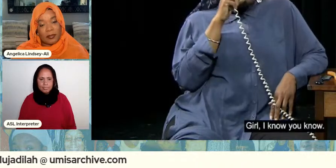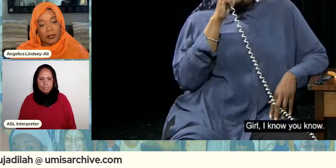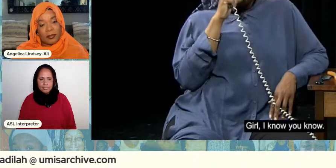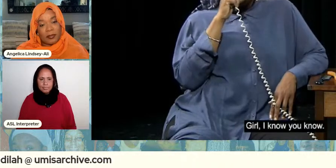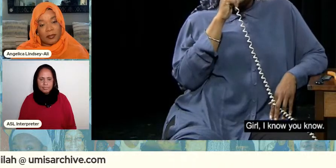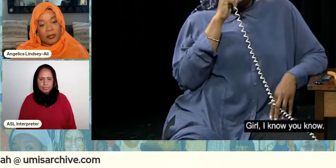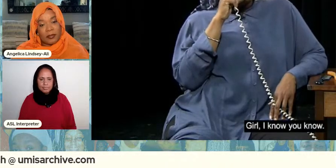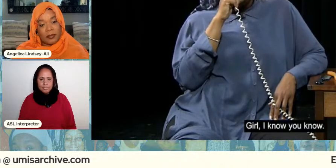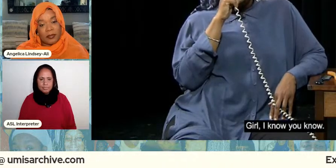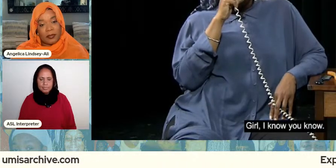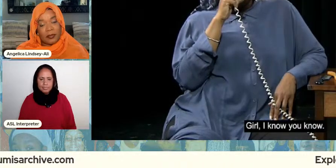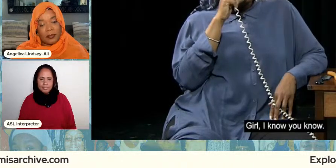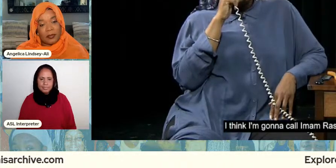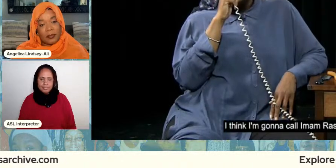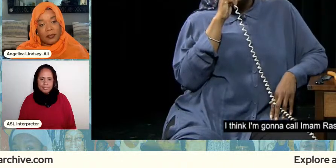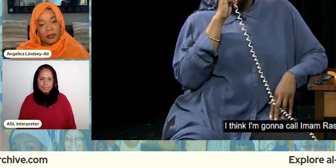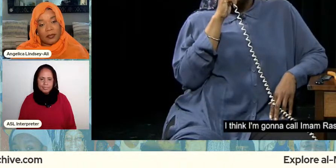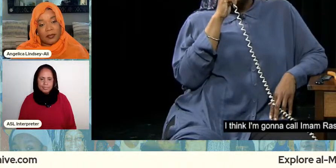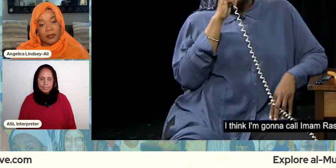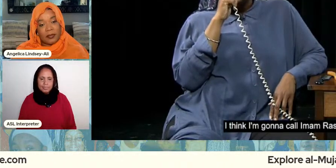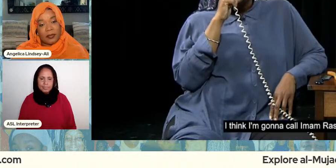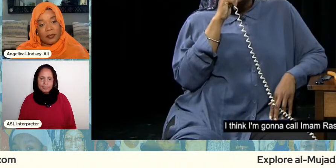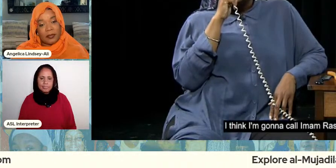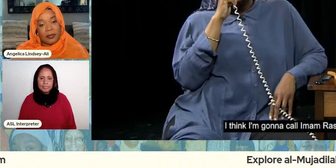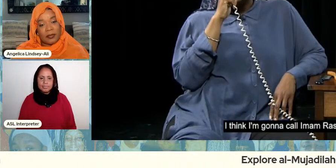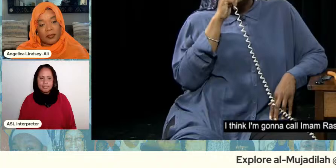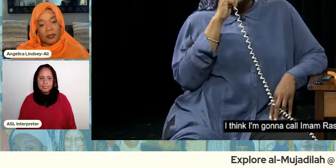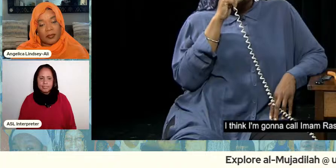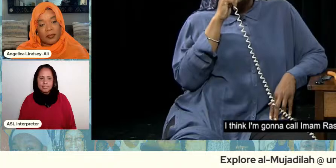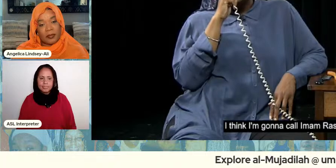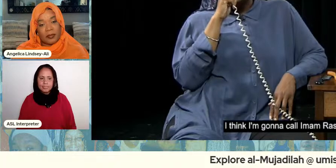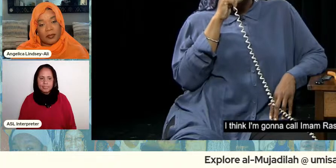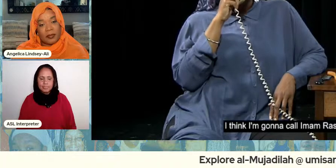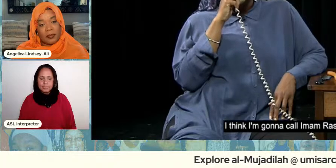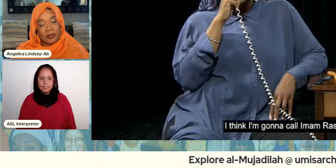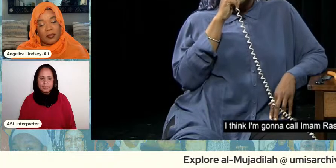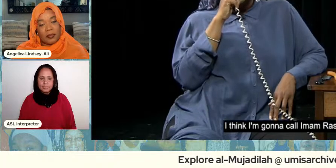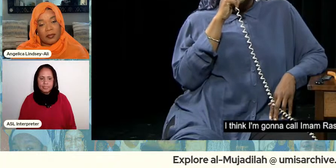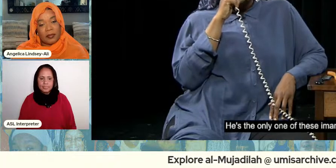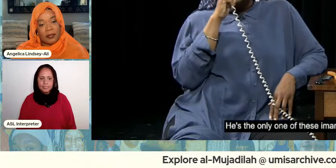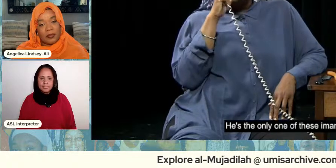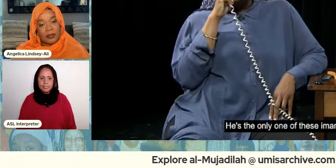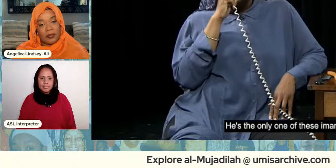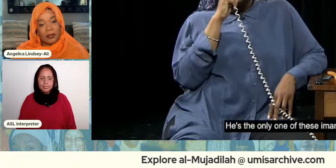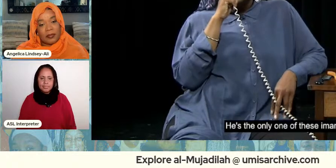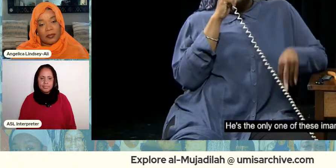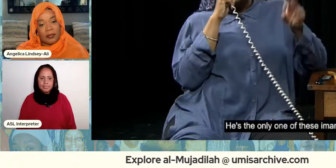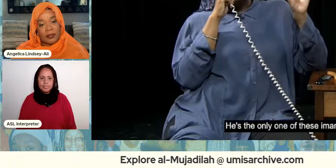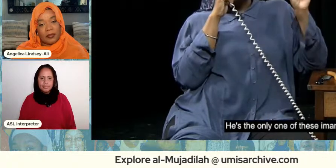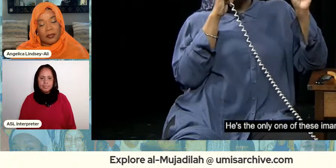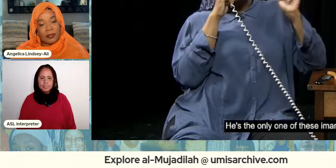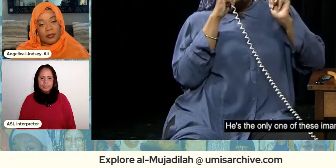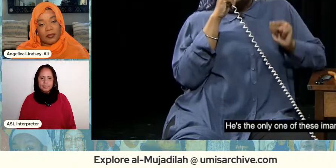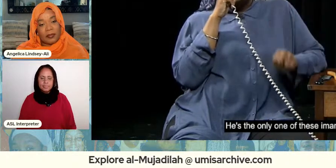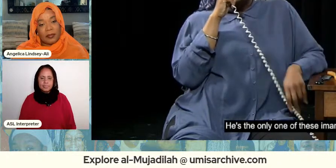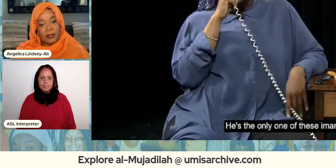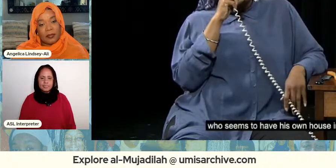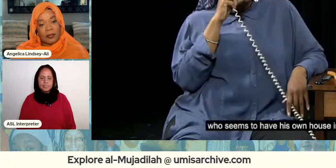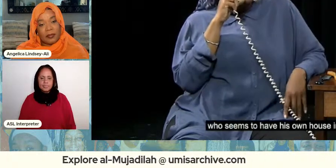girl i know you know i think i'm gonna call imam rasool he's the only one of these emans who seems